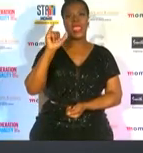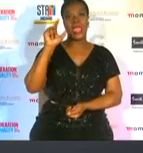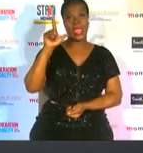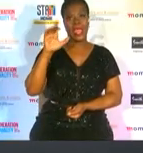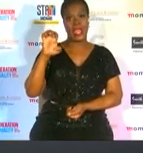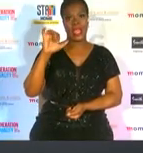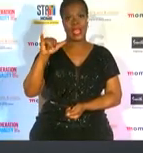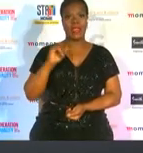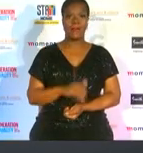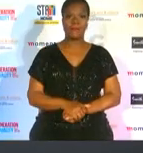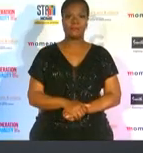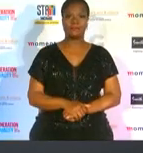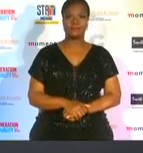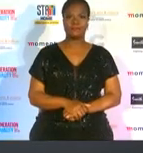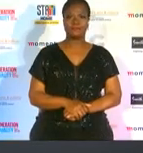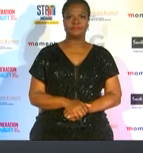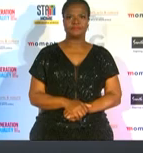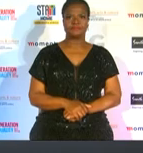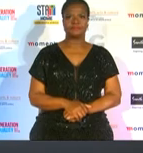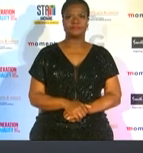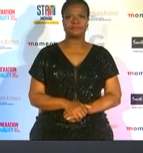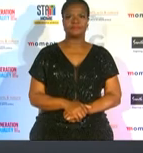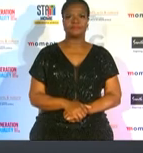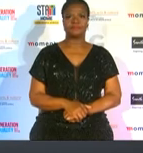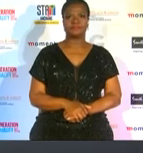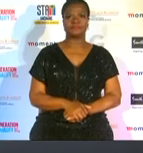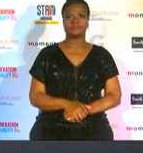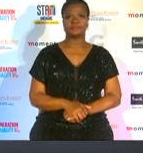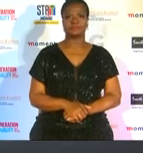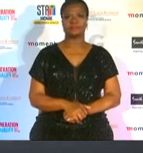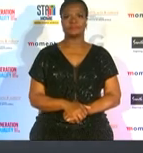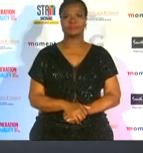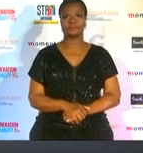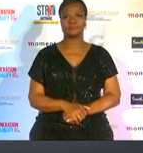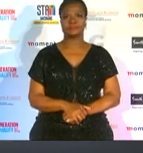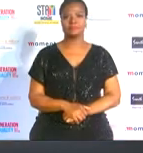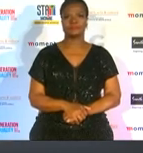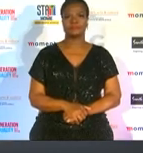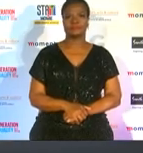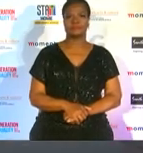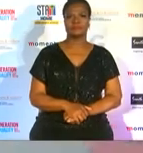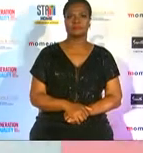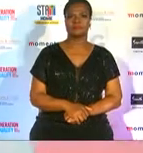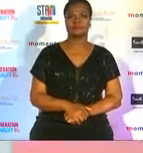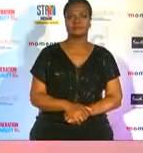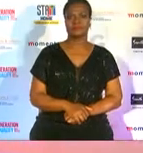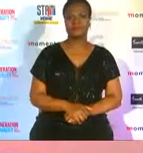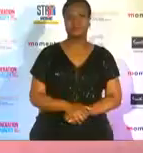reigning world championski champion nixon is a formidable force to be reckoned with in the local and international ocean